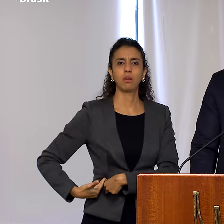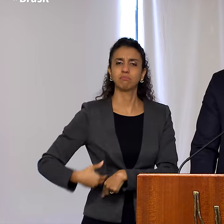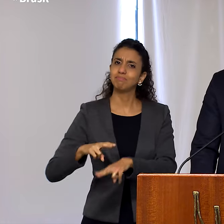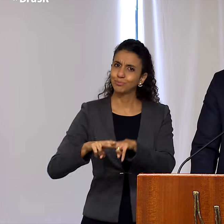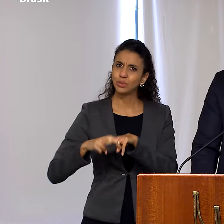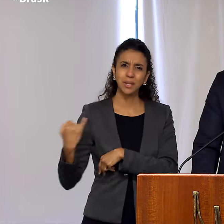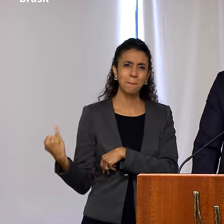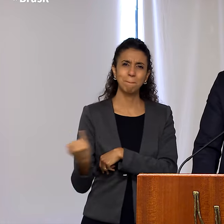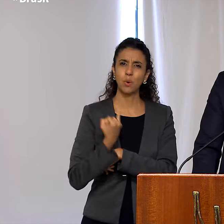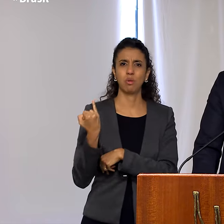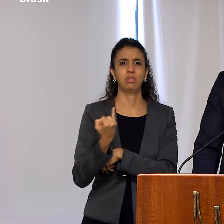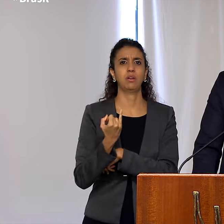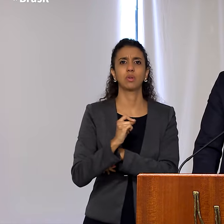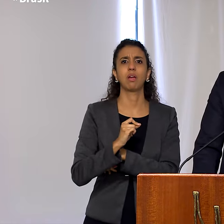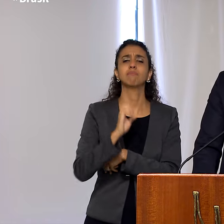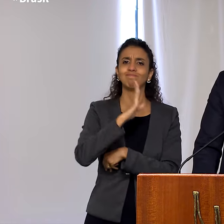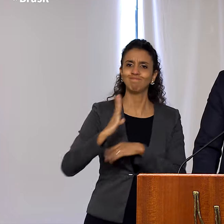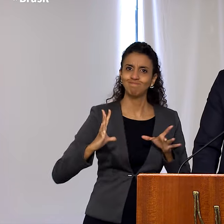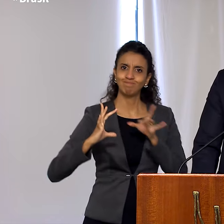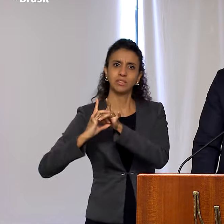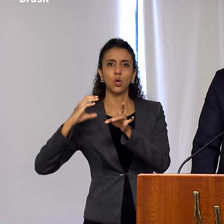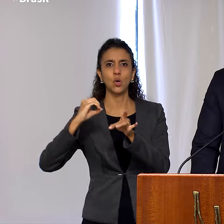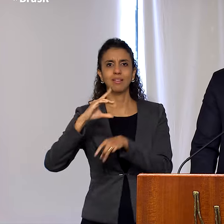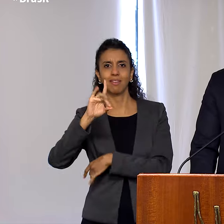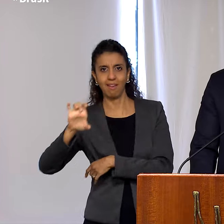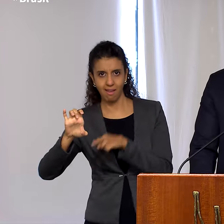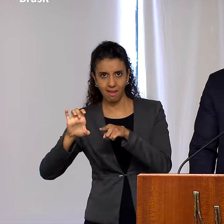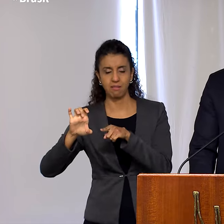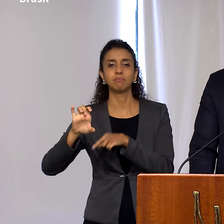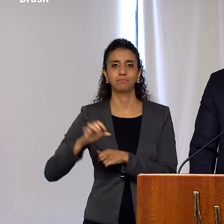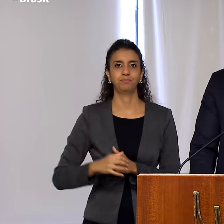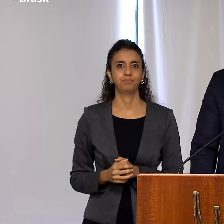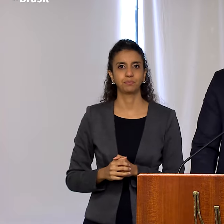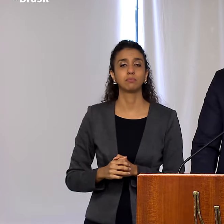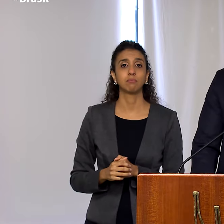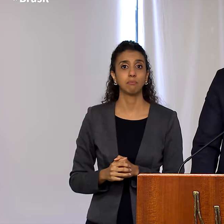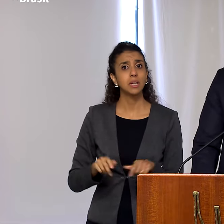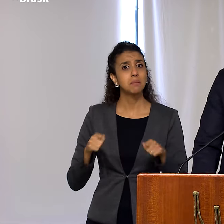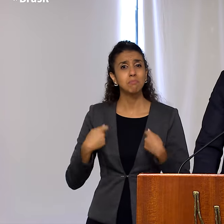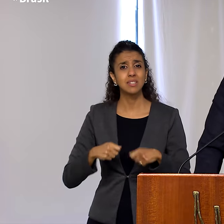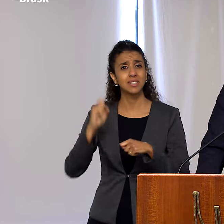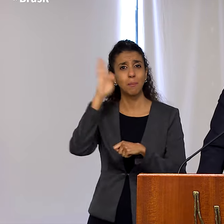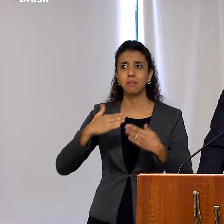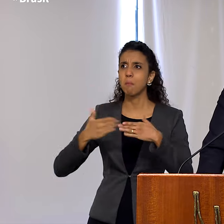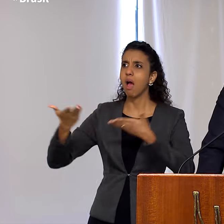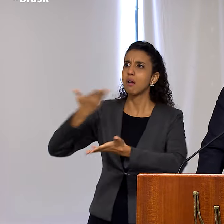relationship with the OECD is so important. There can be no modernization without opening up to the world – and, for this reason,